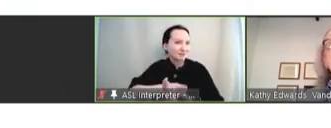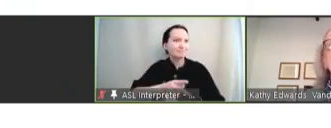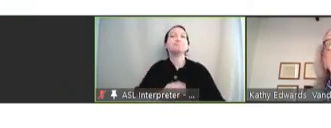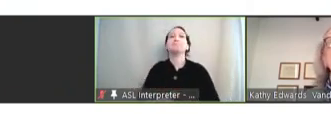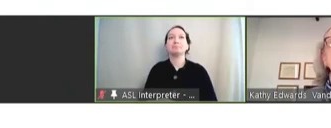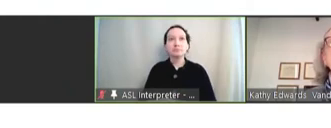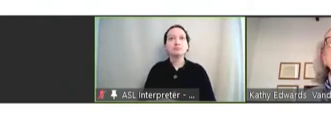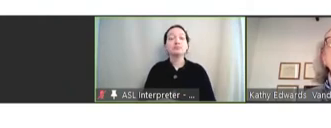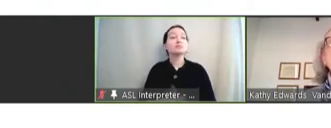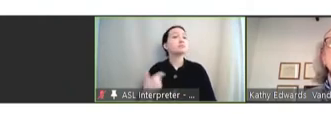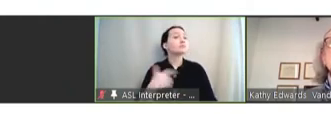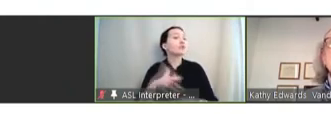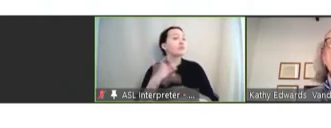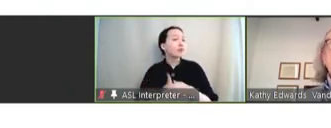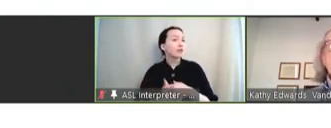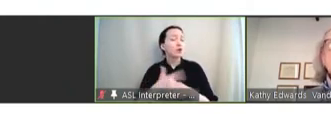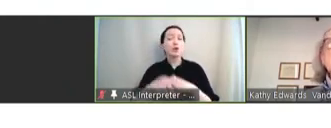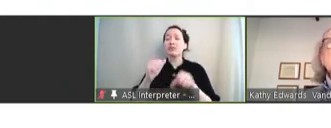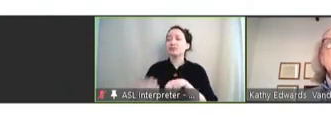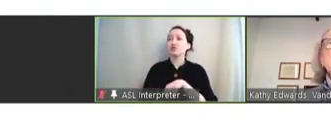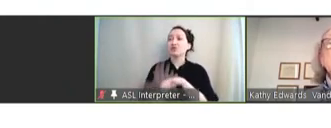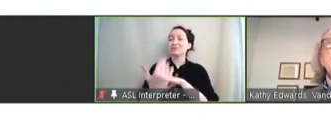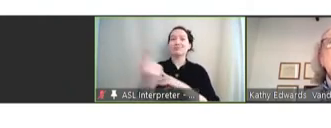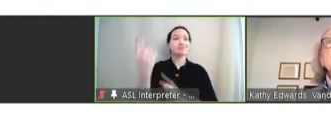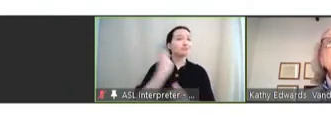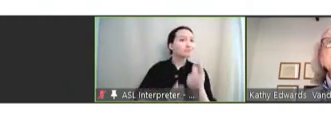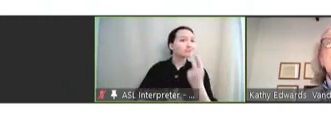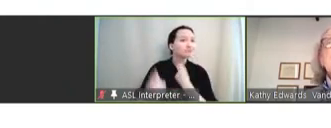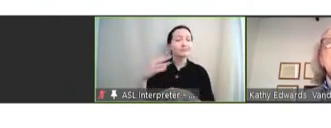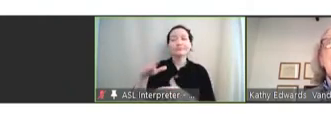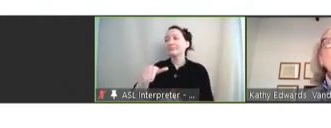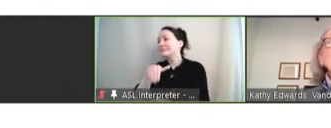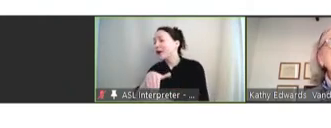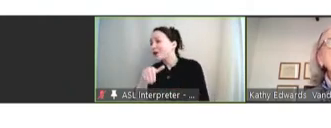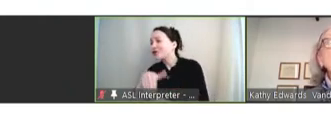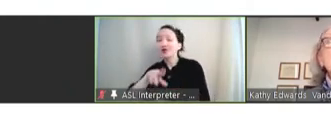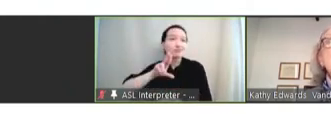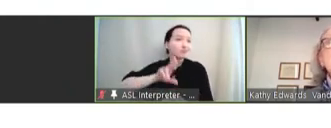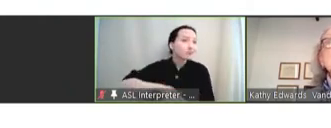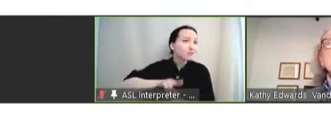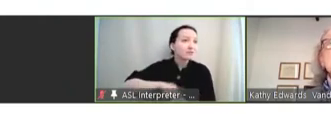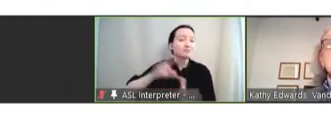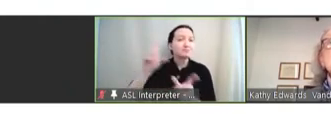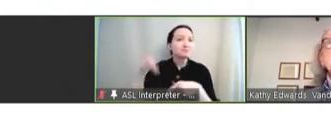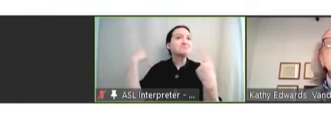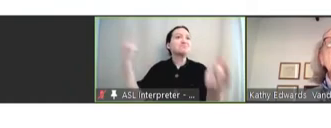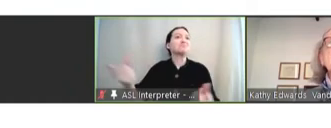available to address questions from providers. And we have been doing that since the end of